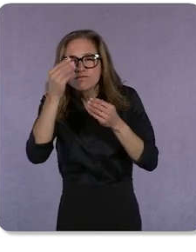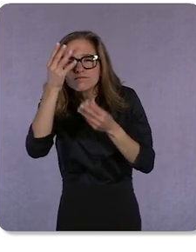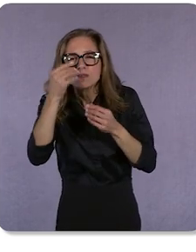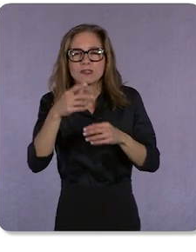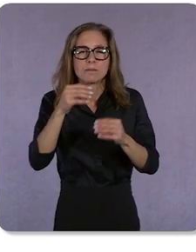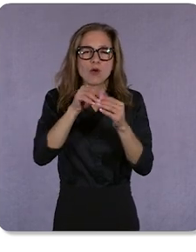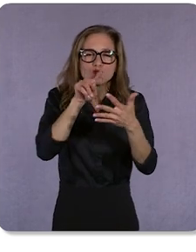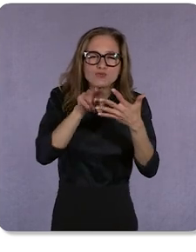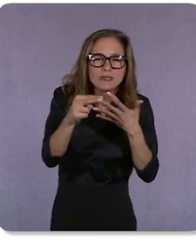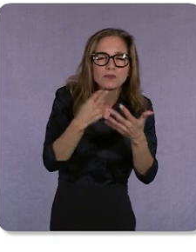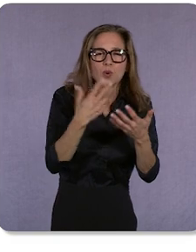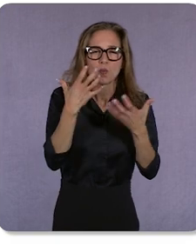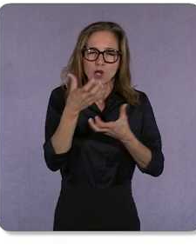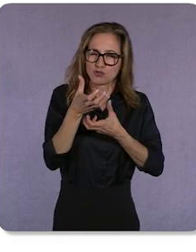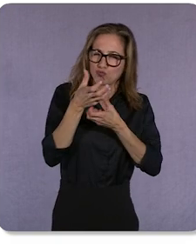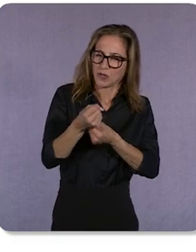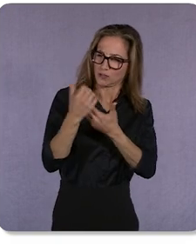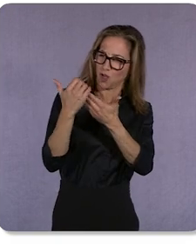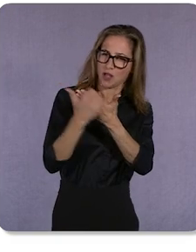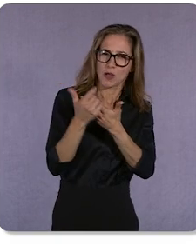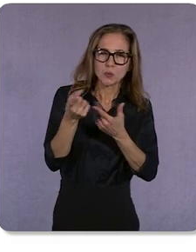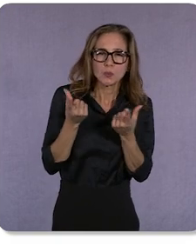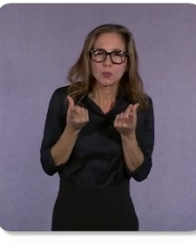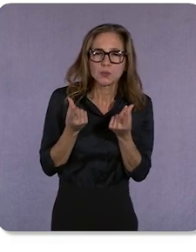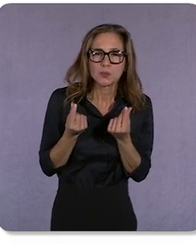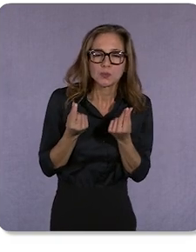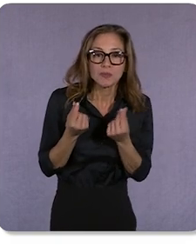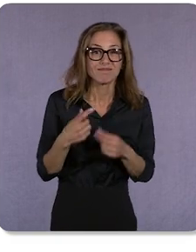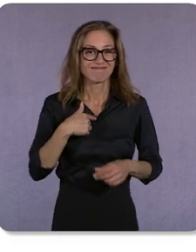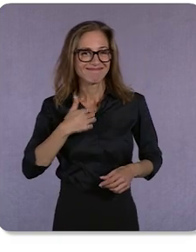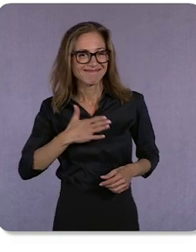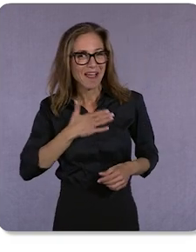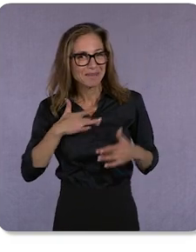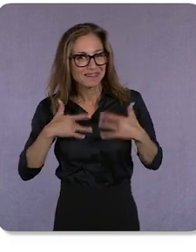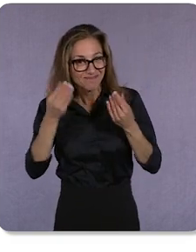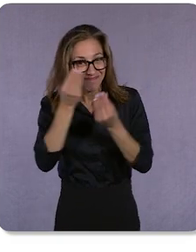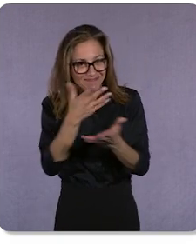automation is doing. I’m happy to say that we’re listening and so we’re going to give it to you.